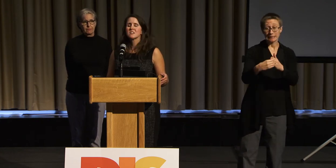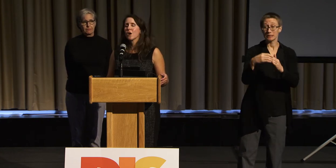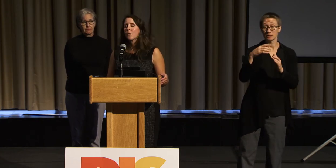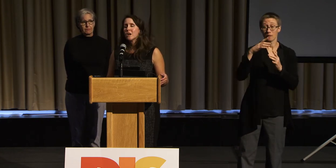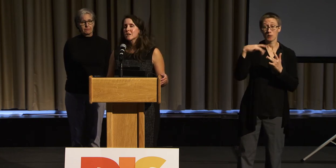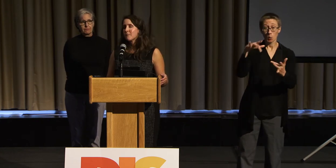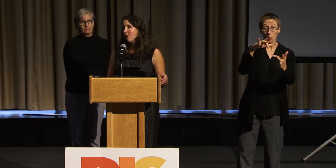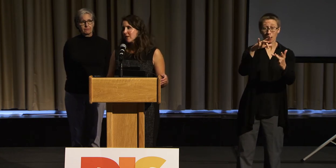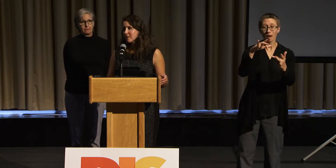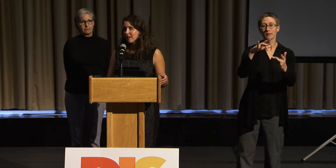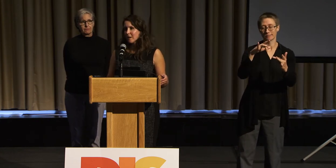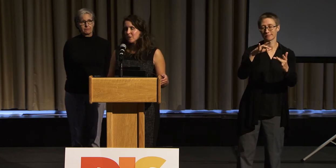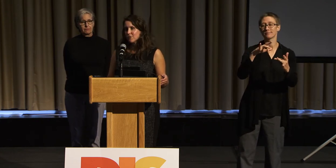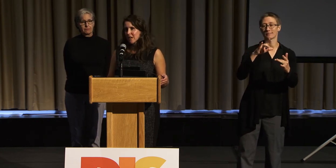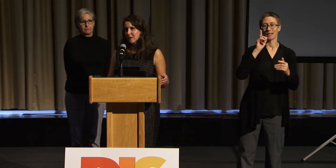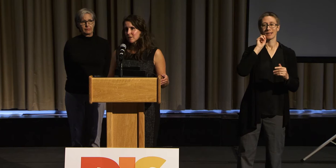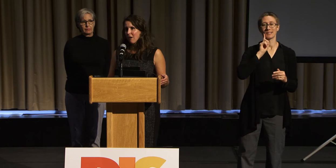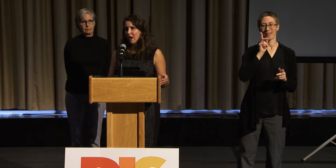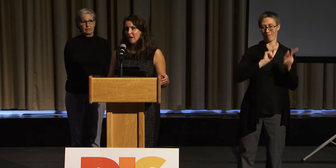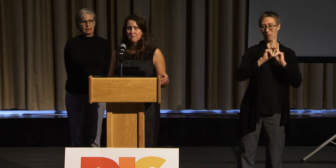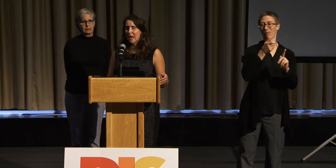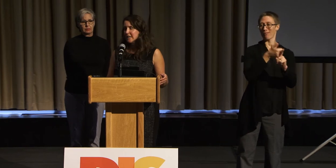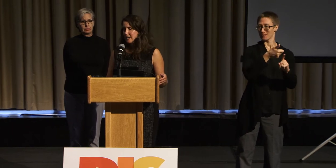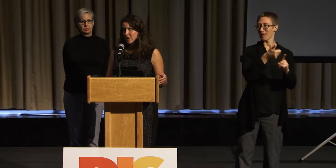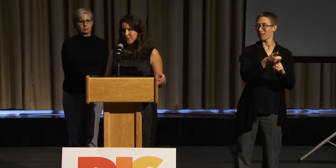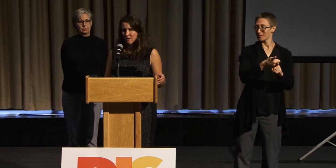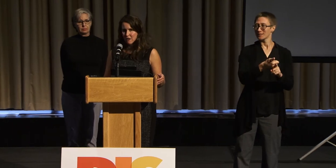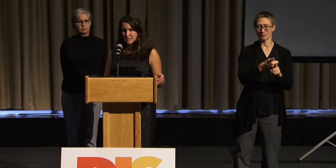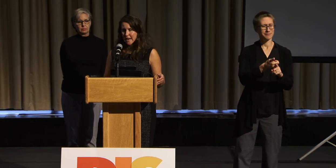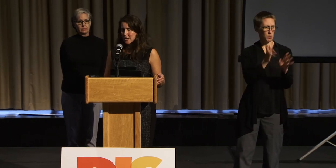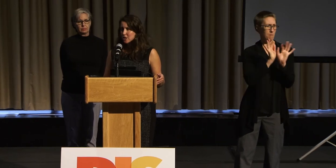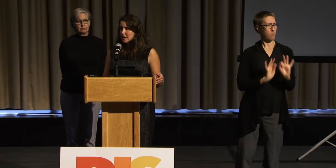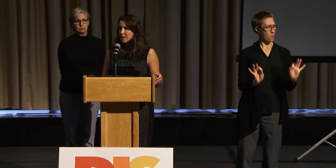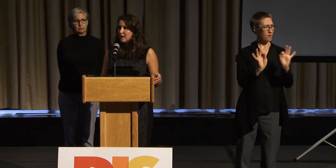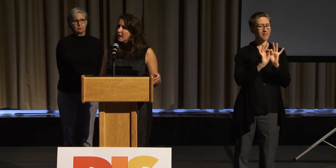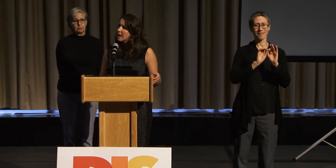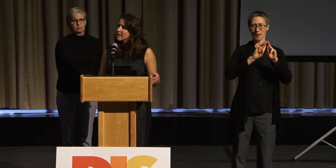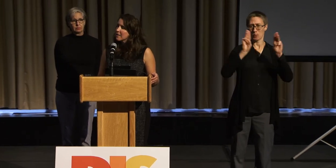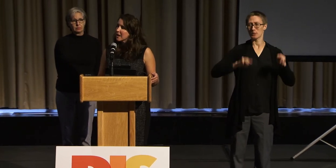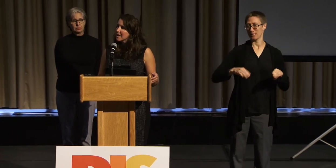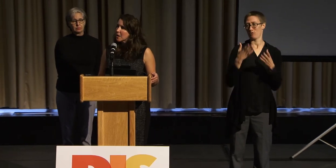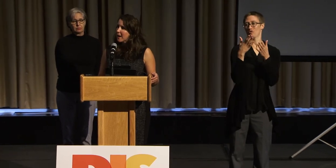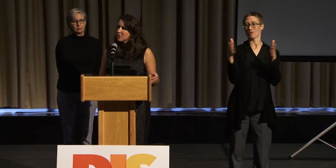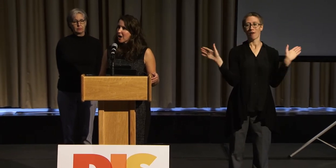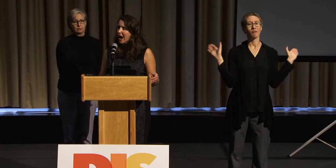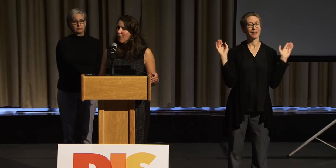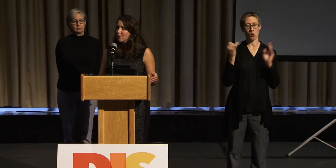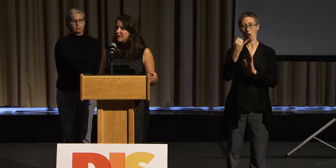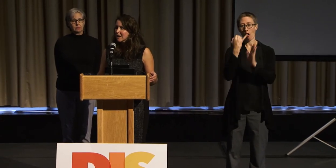So it's important that museums and any different arts agency is thinking about how--